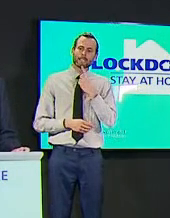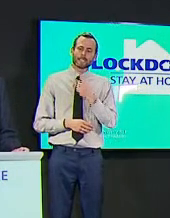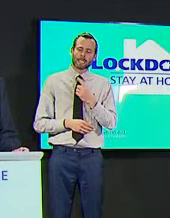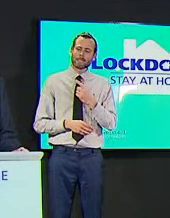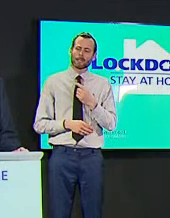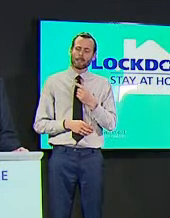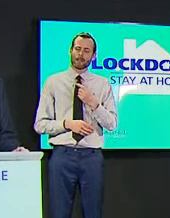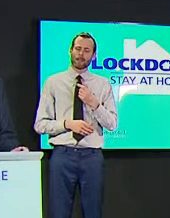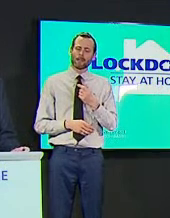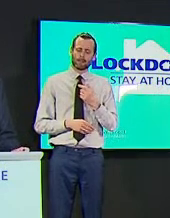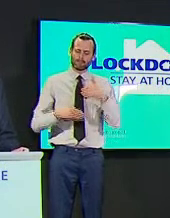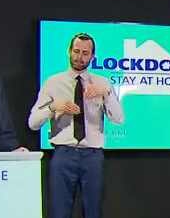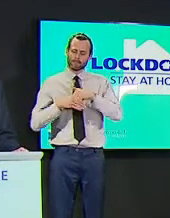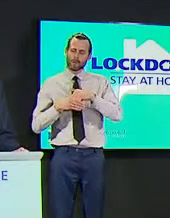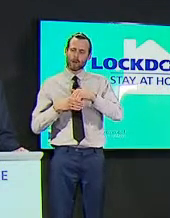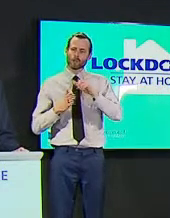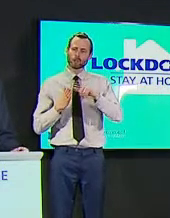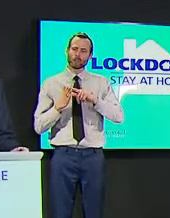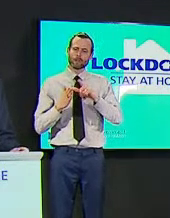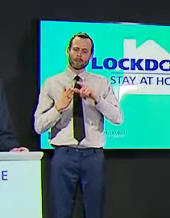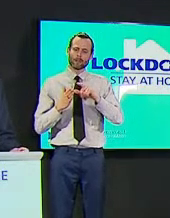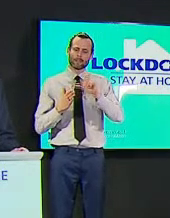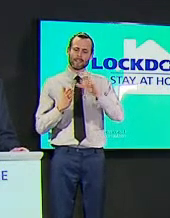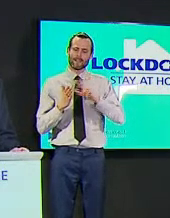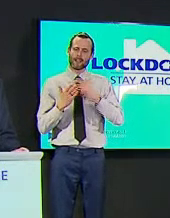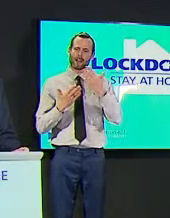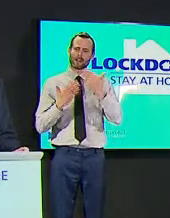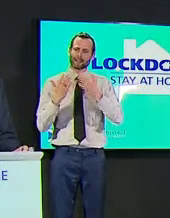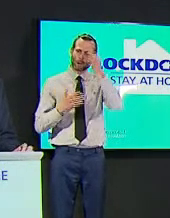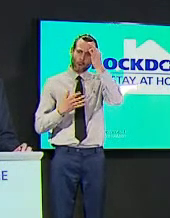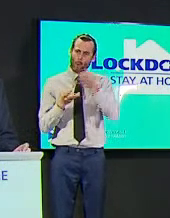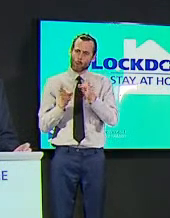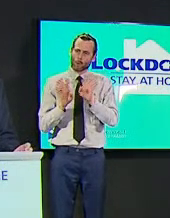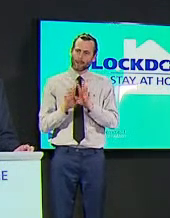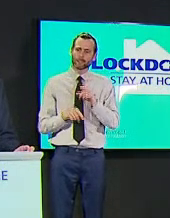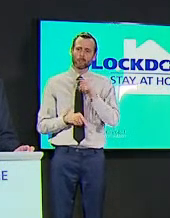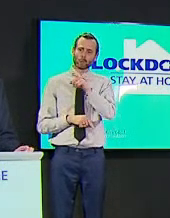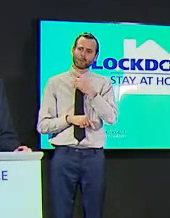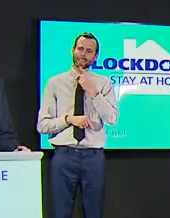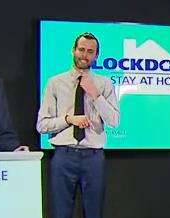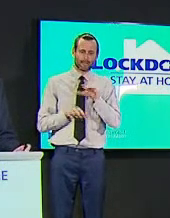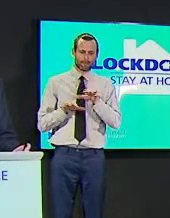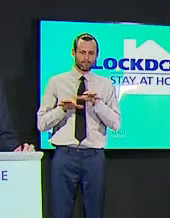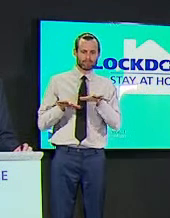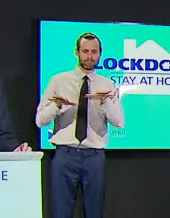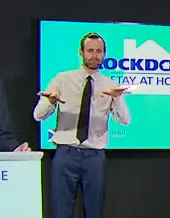somewhat it's sort of i think you said around about 104 per 100 000 it's about at that level